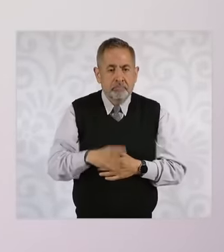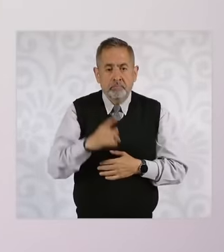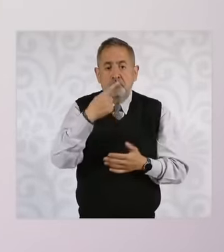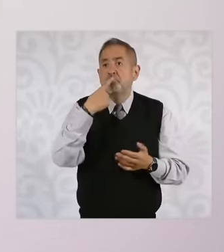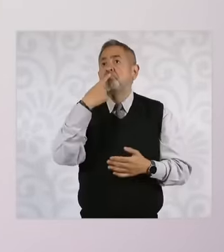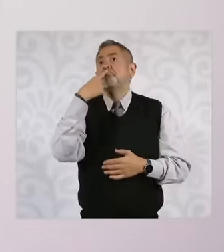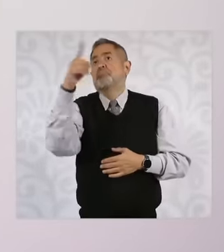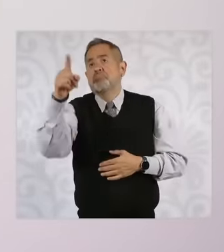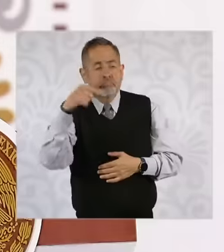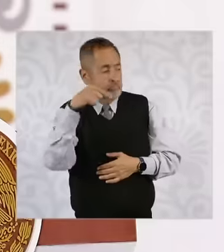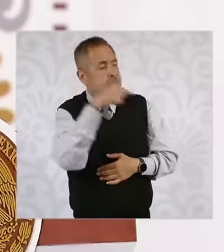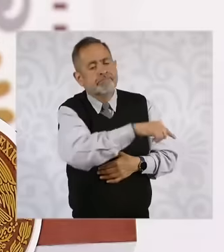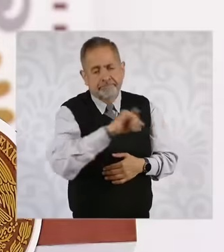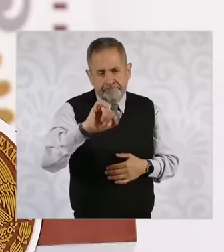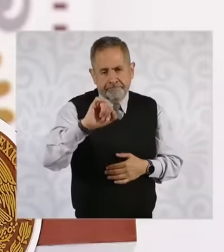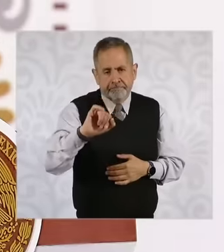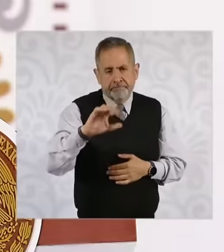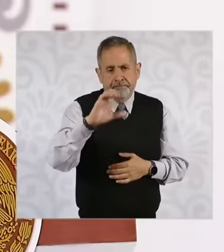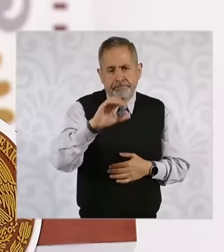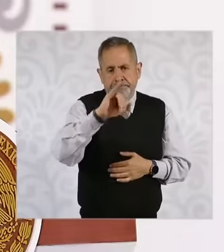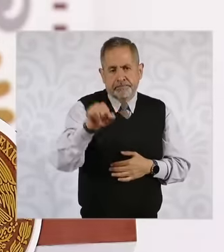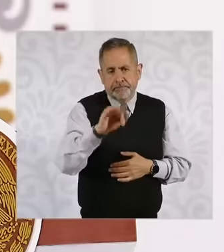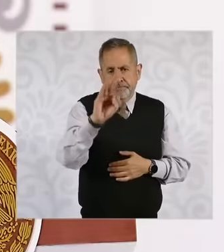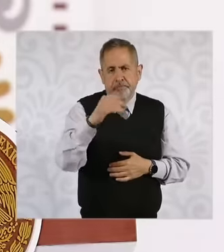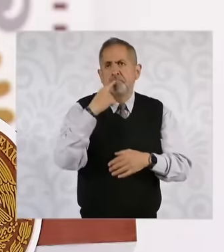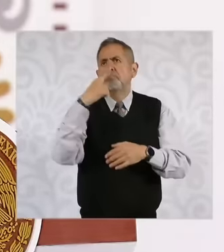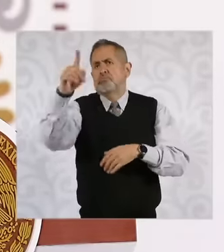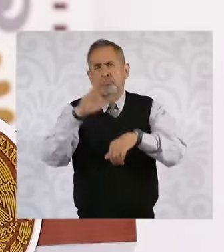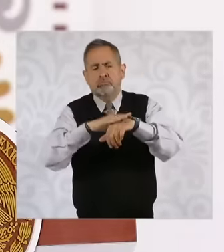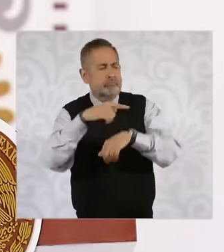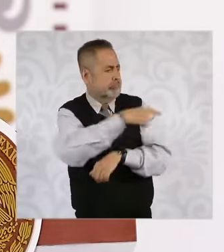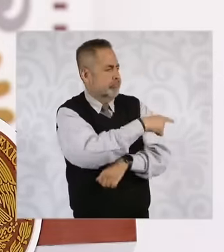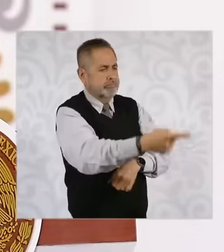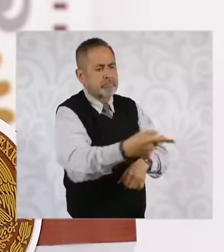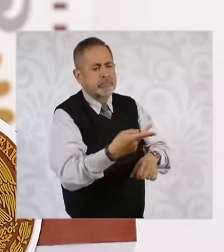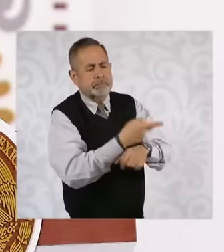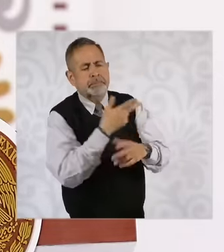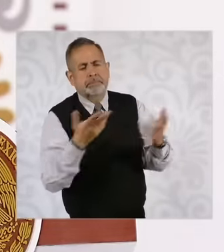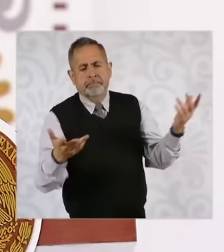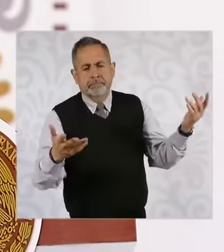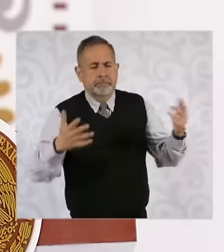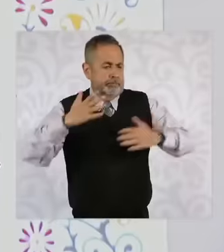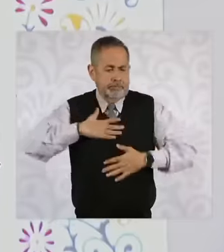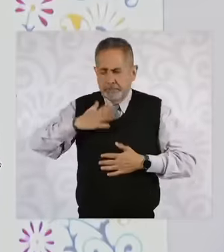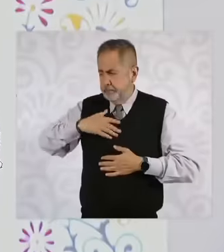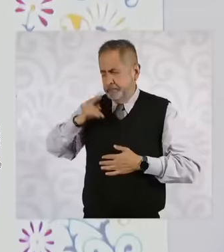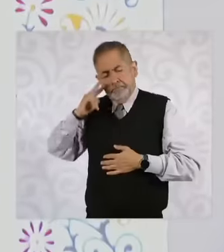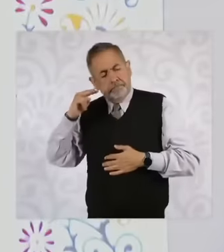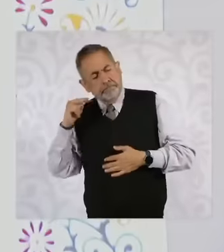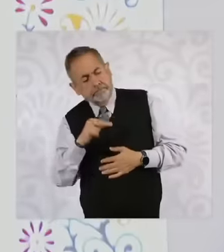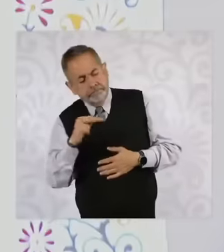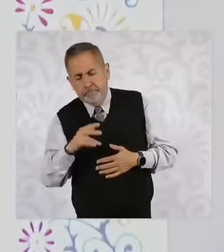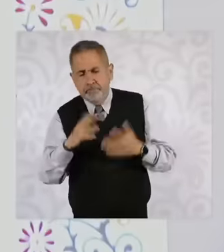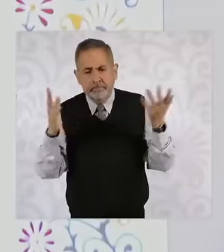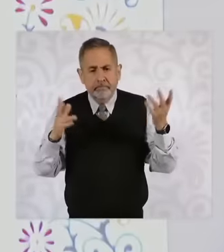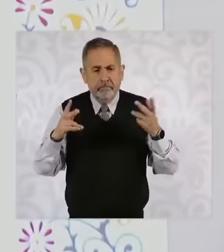the council of the judiciary Why Because from our point of view it is also public and notorious